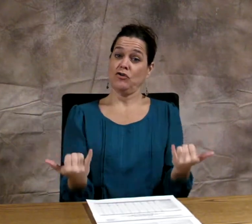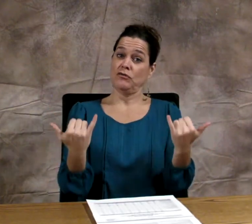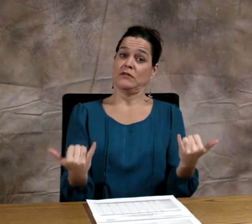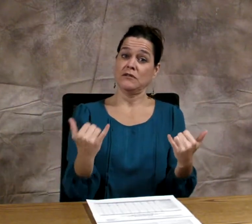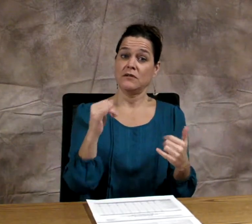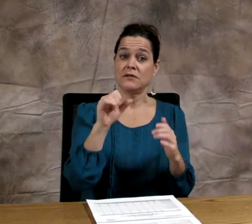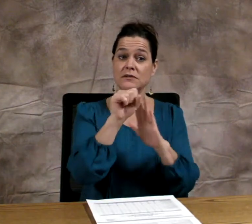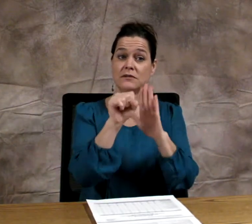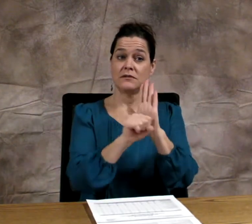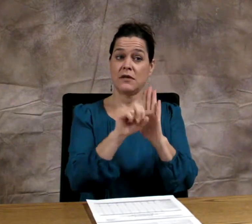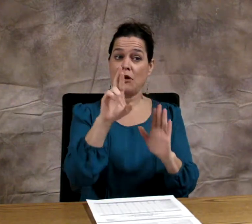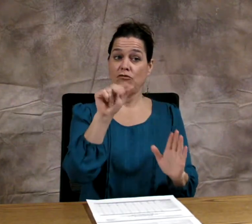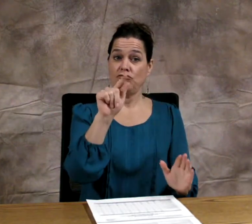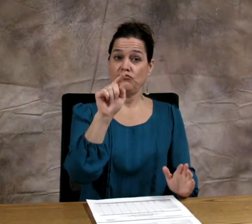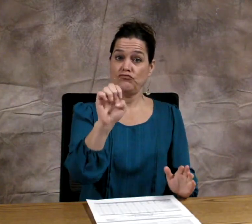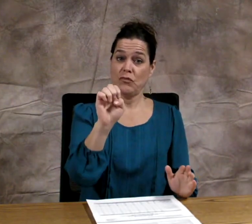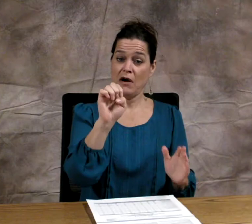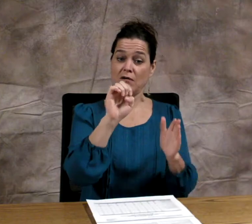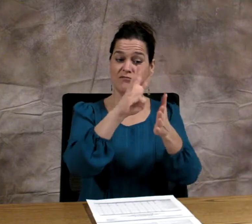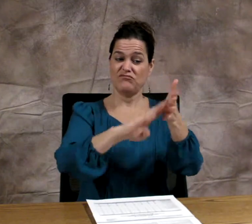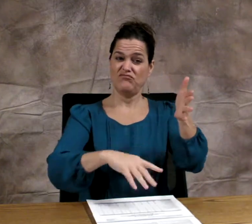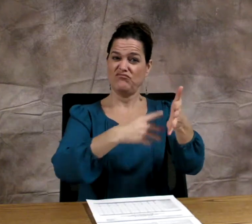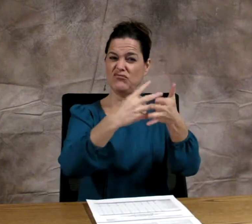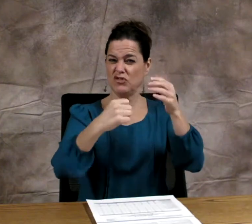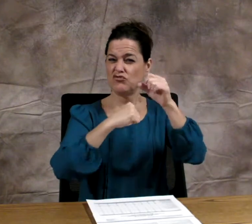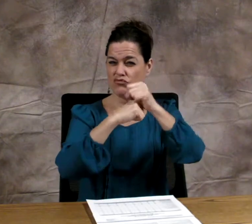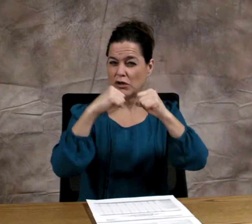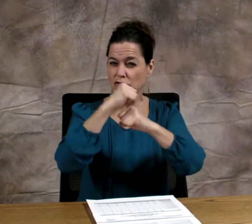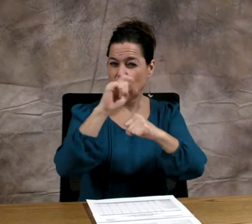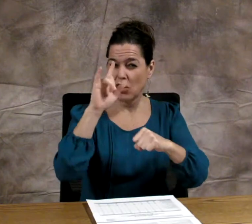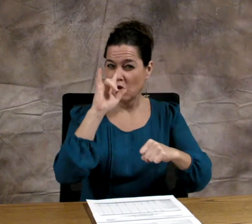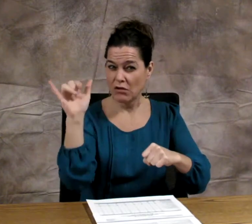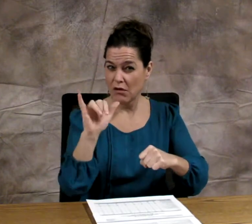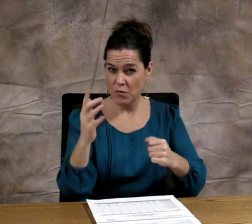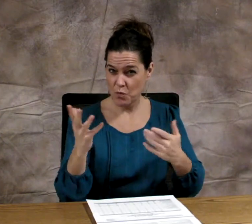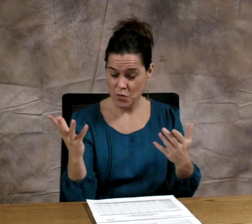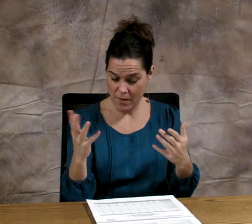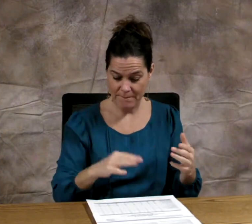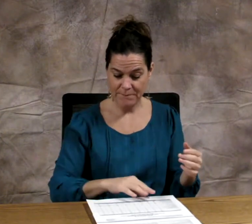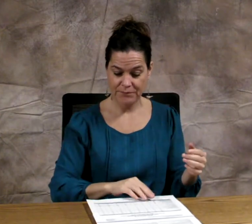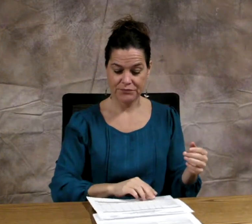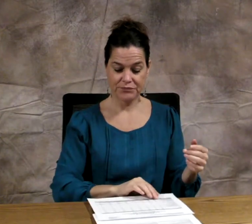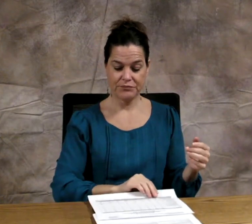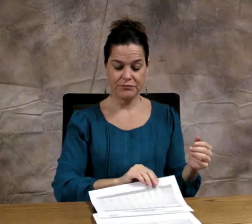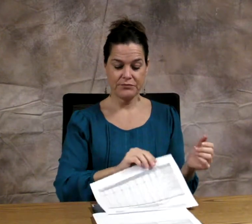Here is our current rate structure.